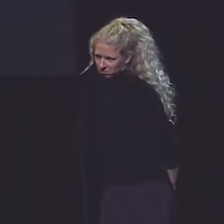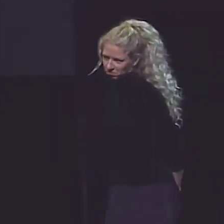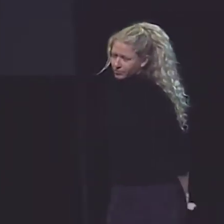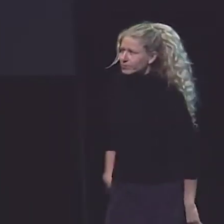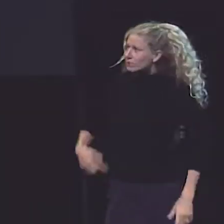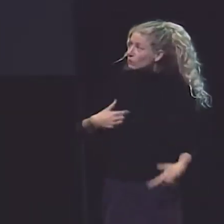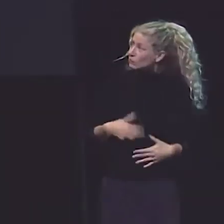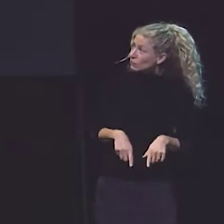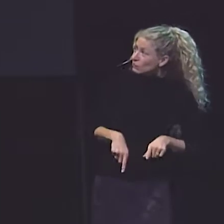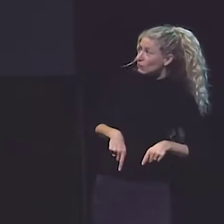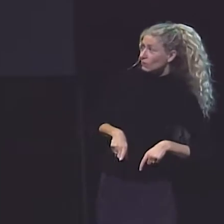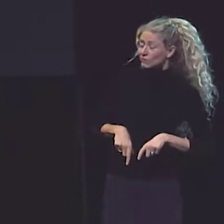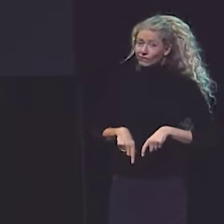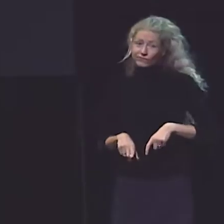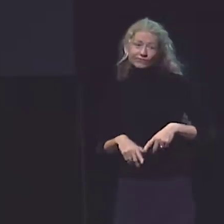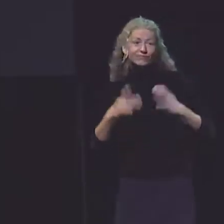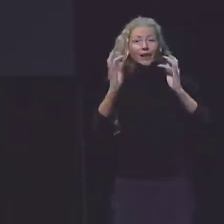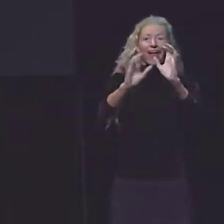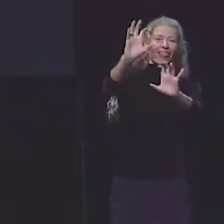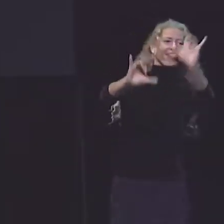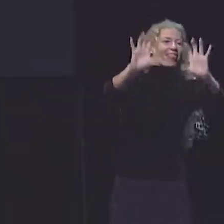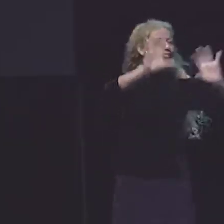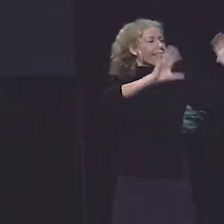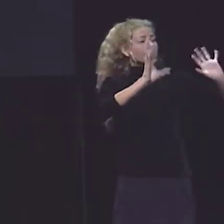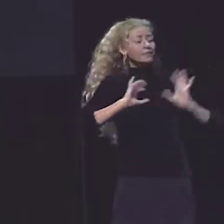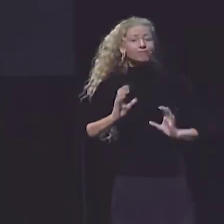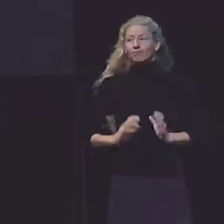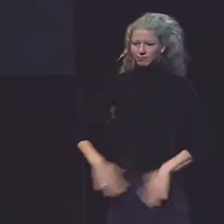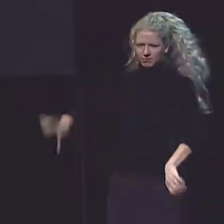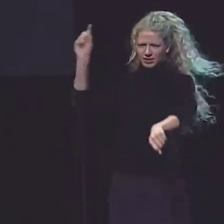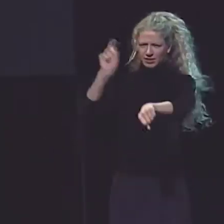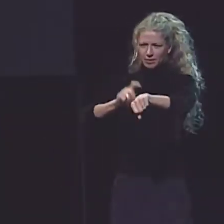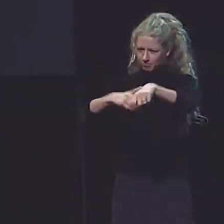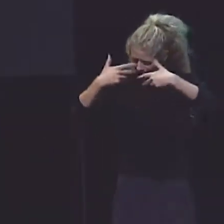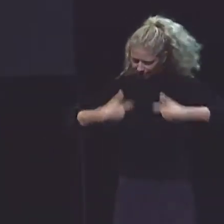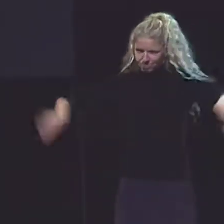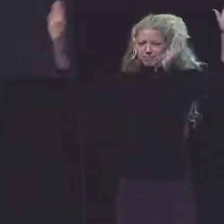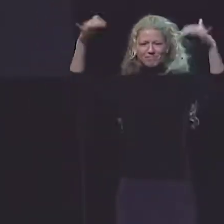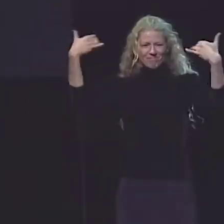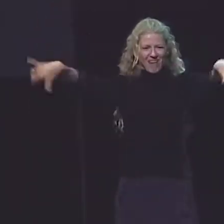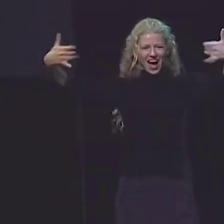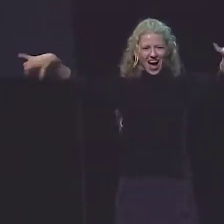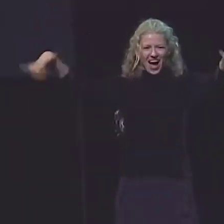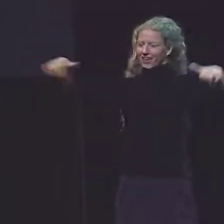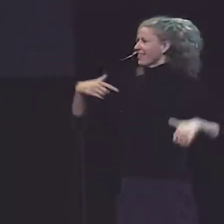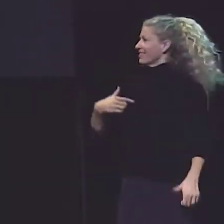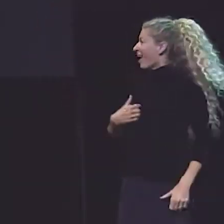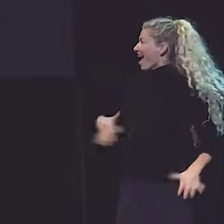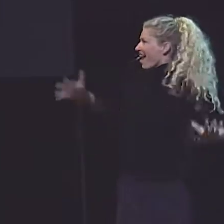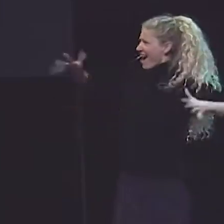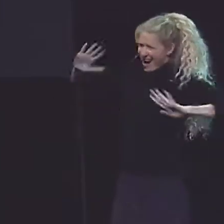BY A STERN-FACED PROCTOR. WE ALL TALK AND HAVE A GREAT TIME AND THEN IT'S TIME FOR RECESS.